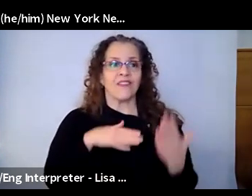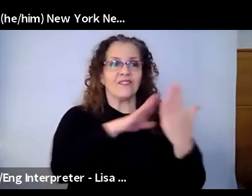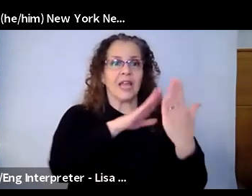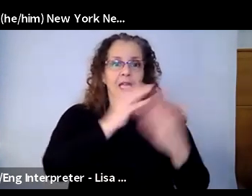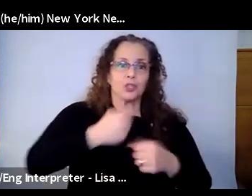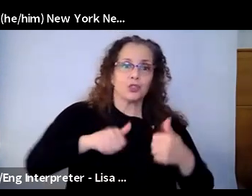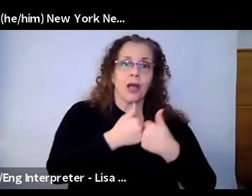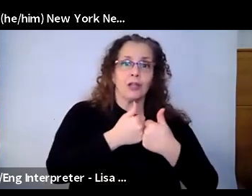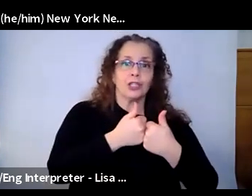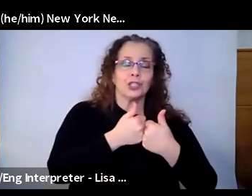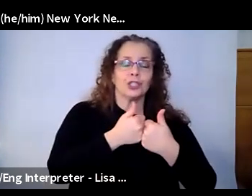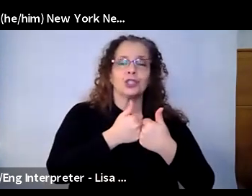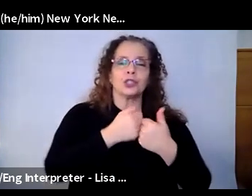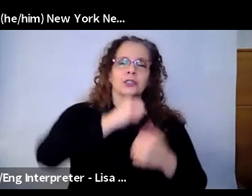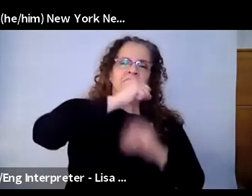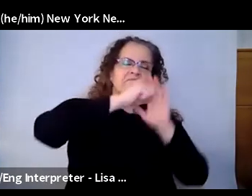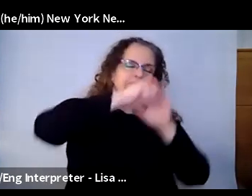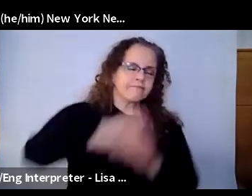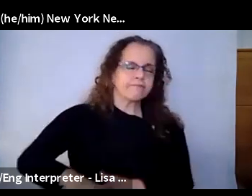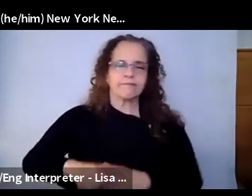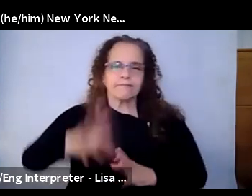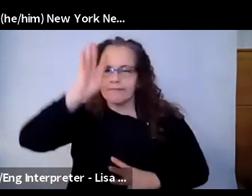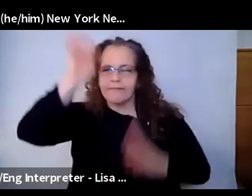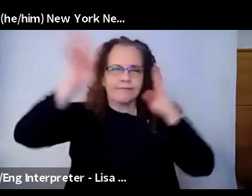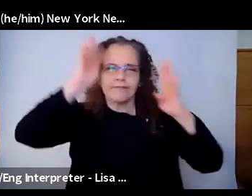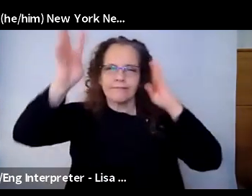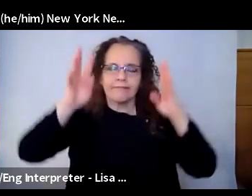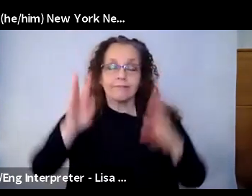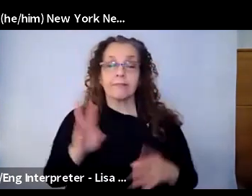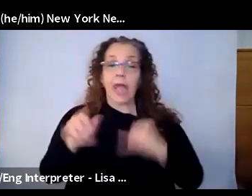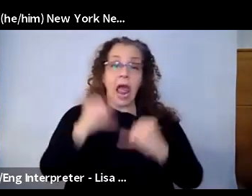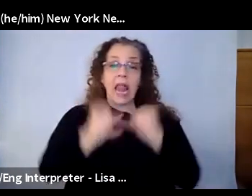it. David Shane: Couldn't agree more. Kim, you get to finish us off. What are your thoughts?